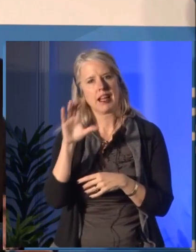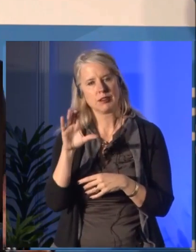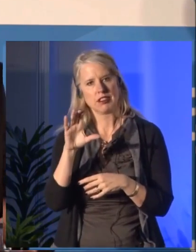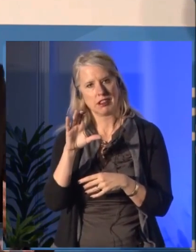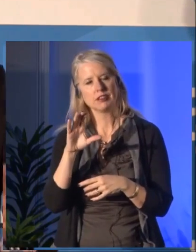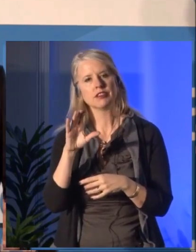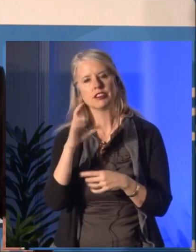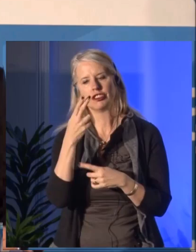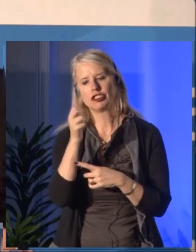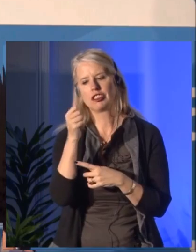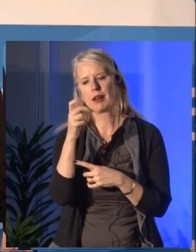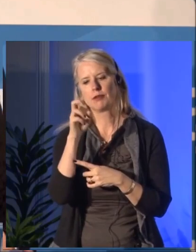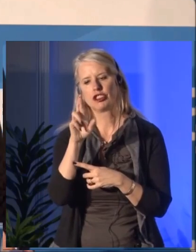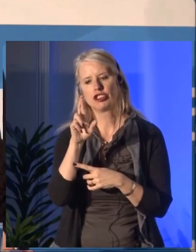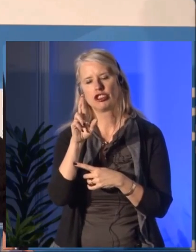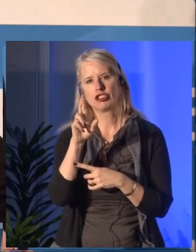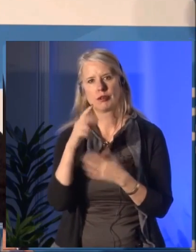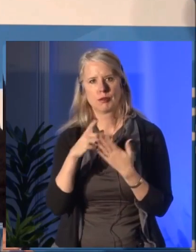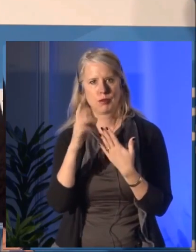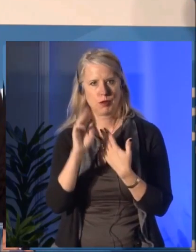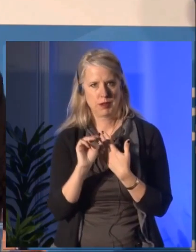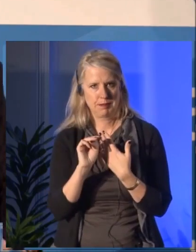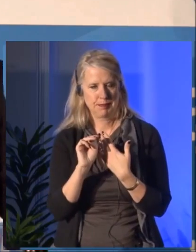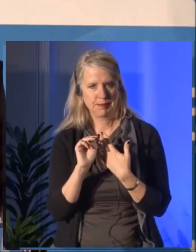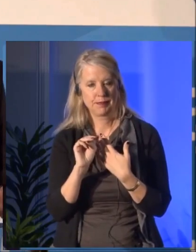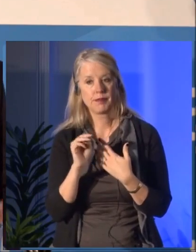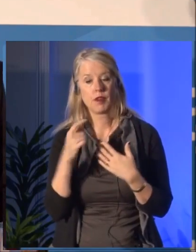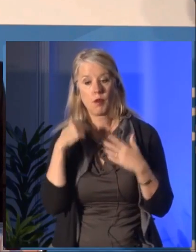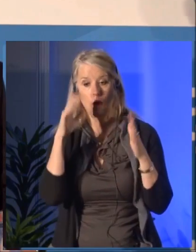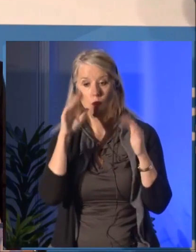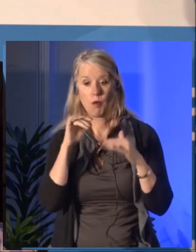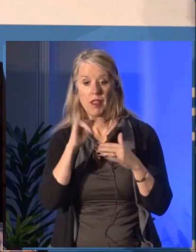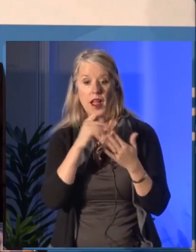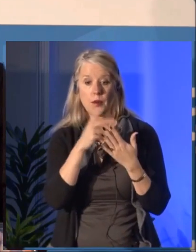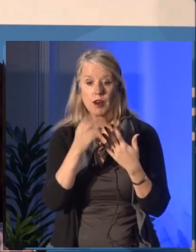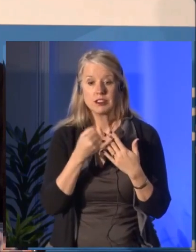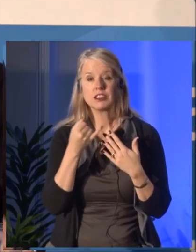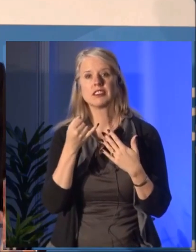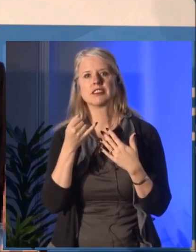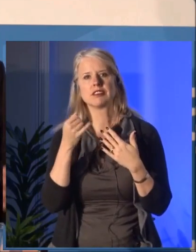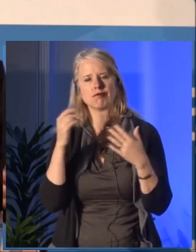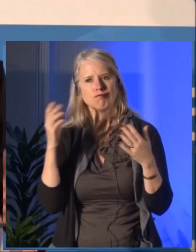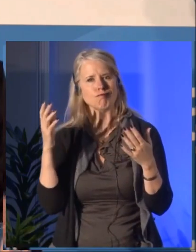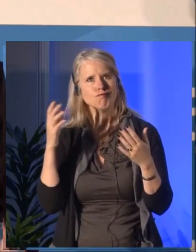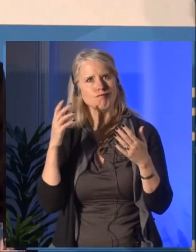2017 will also mark the 60th anniversary of the Canada Council.